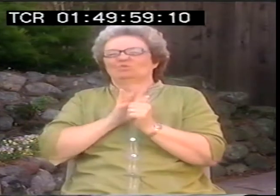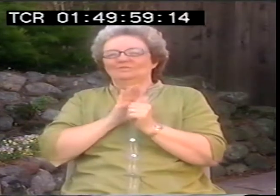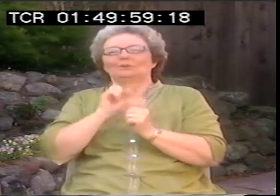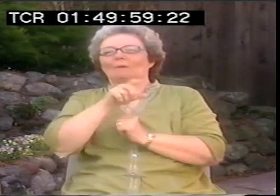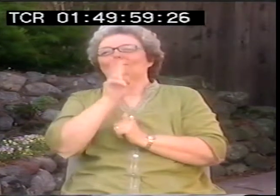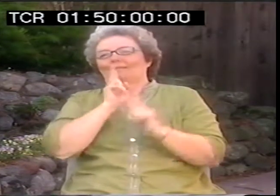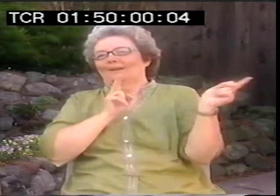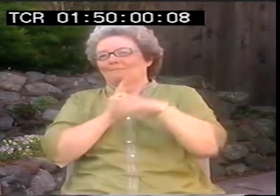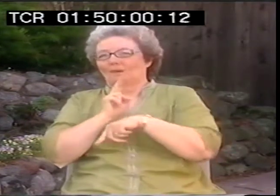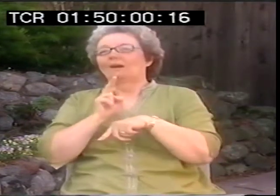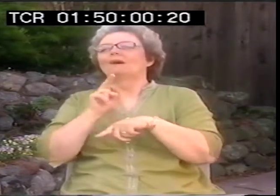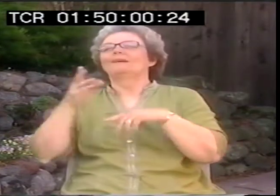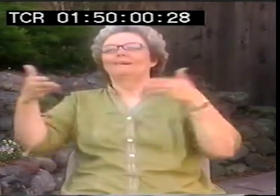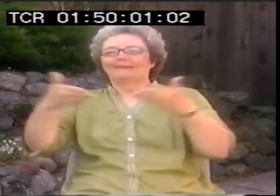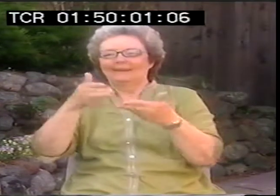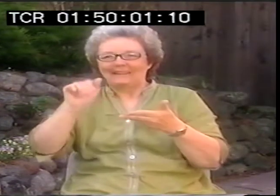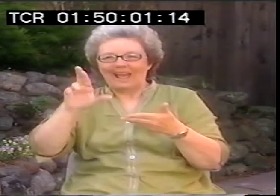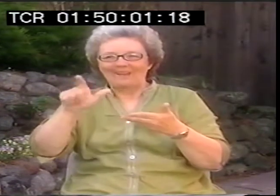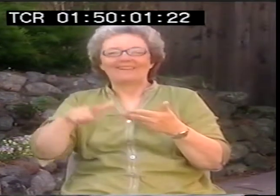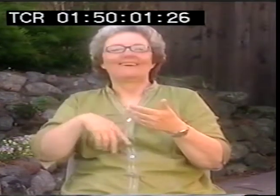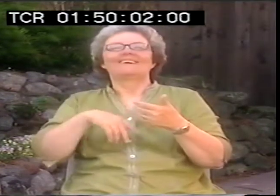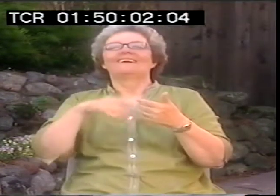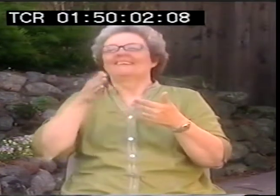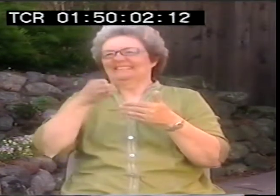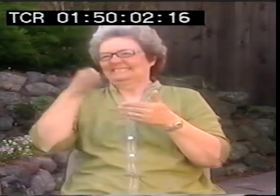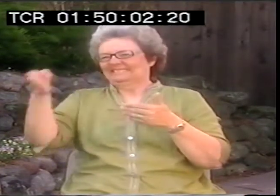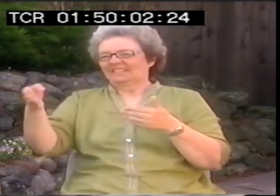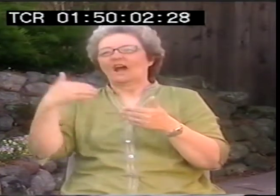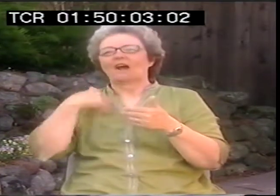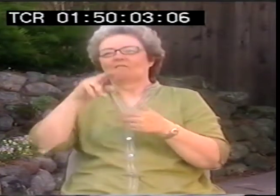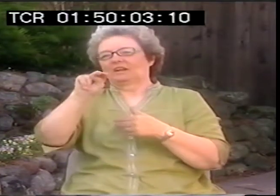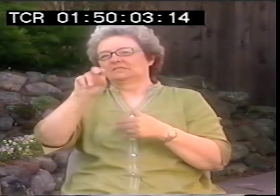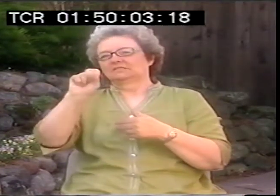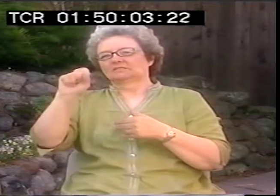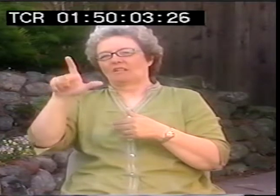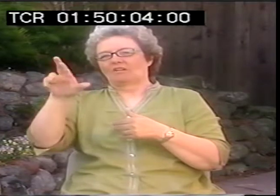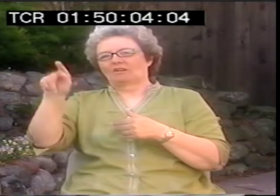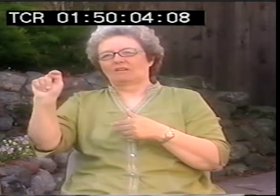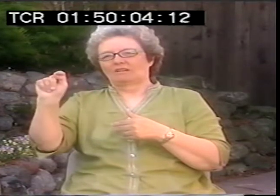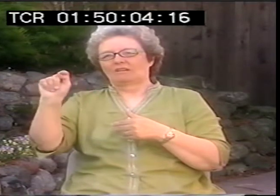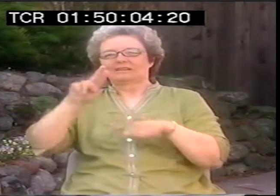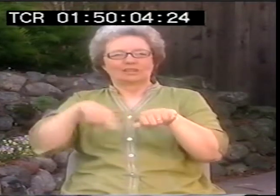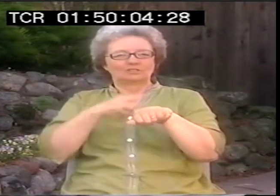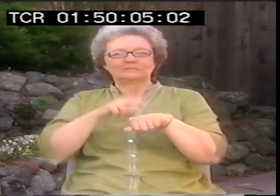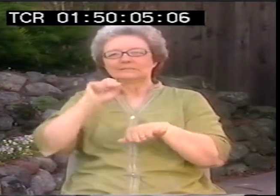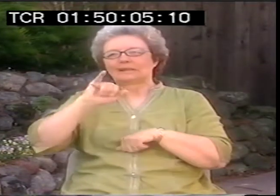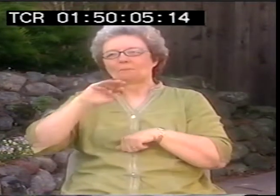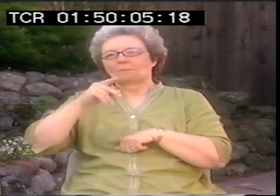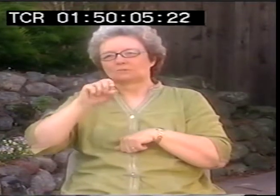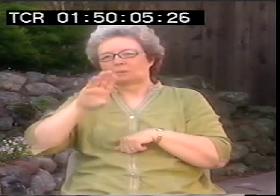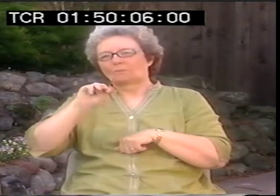Just a fantastic time. And that was a wonderful group that got together.